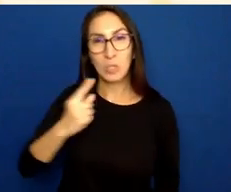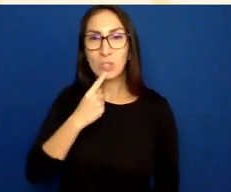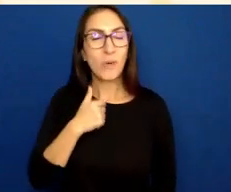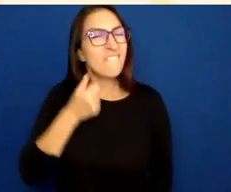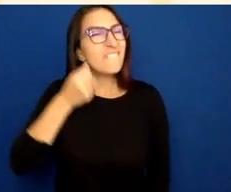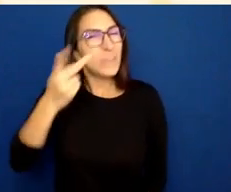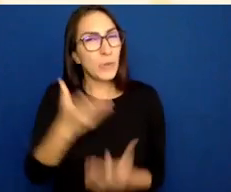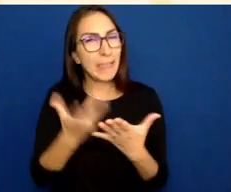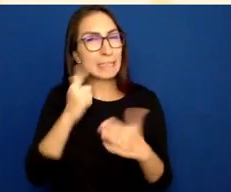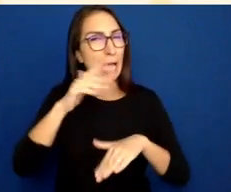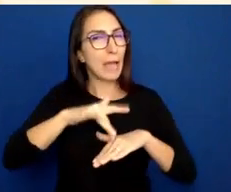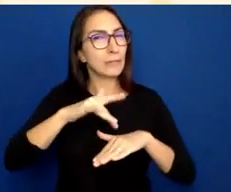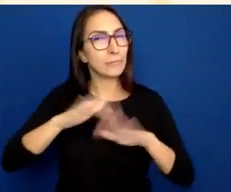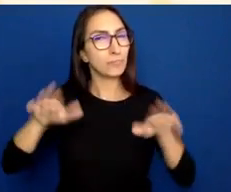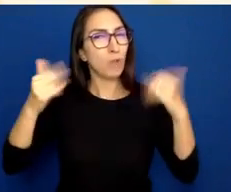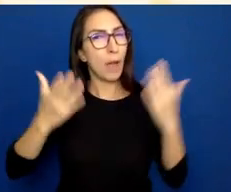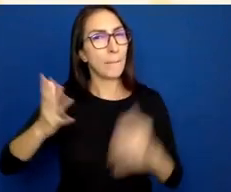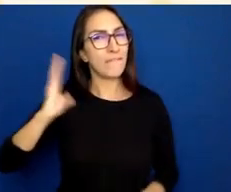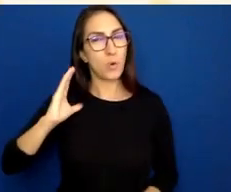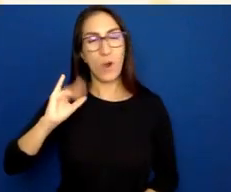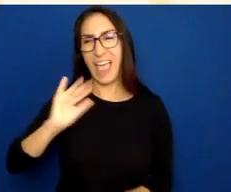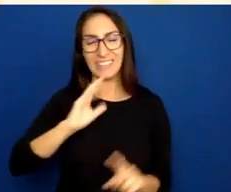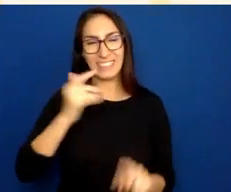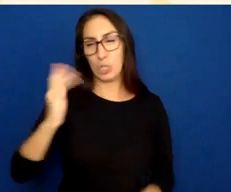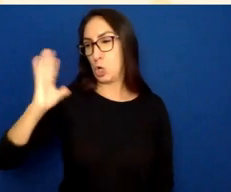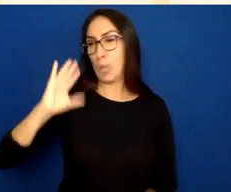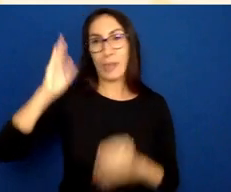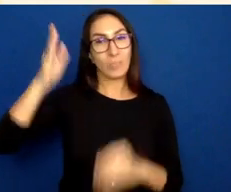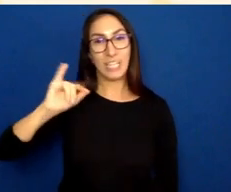And even Jennison actually talked about the whole idea of left and right.